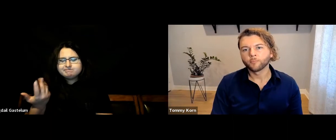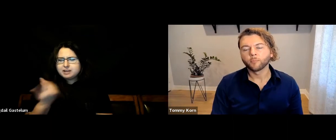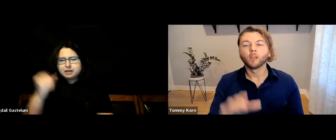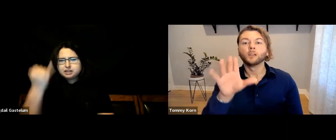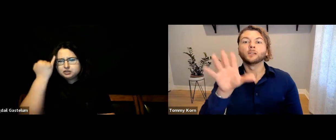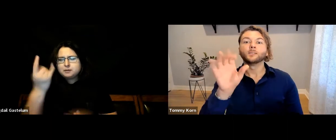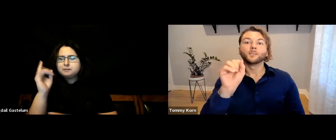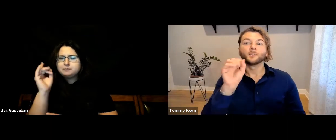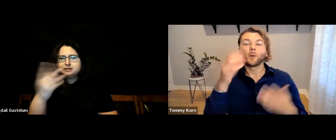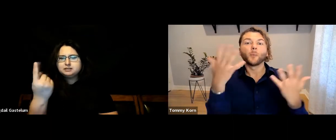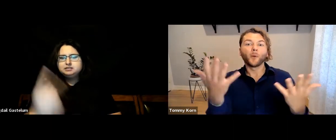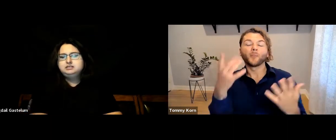Can you share your thoughts?